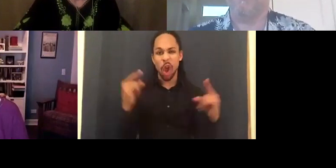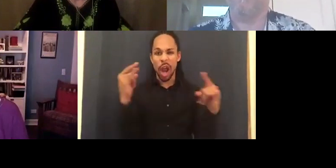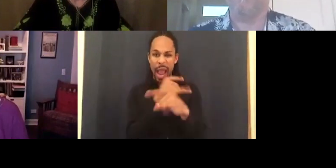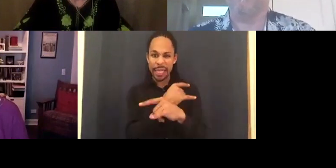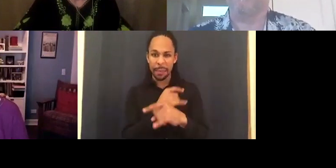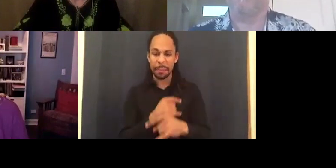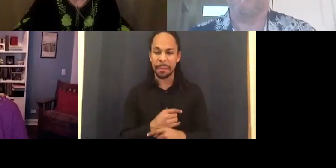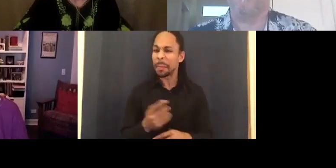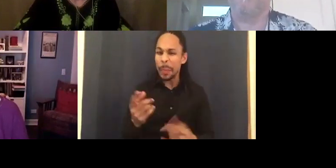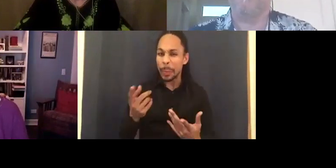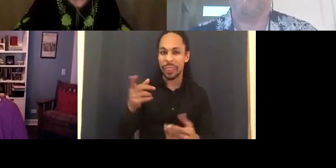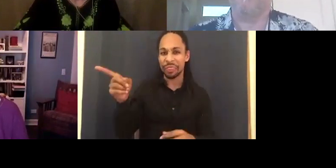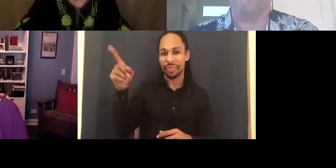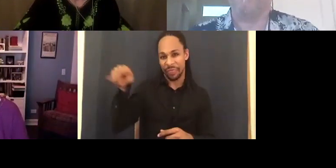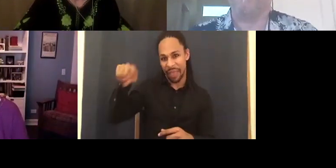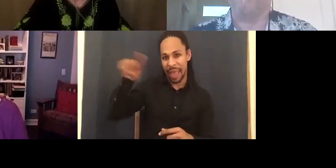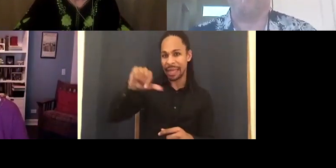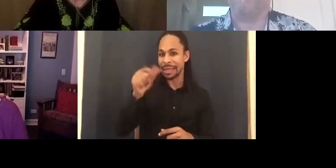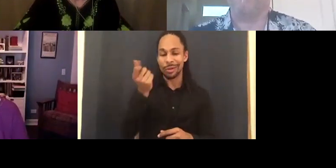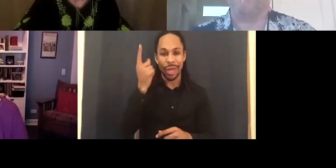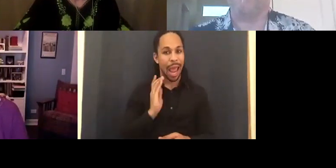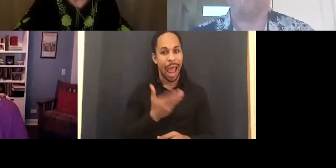And I think that was a big problem. But we really had trouble getting